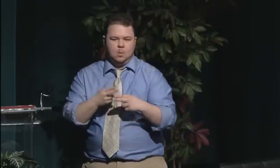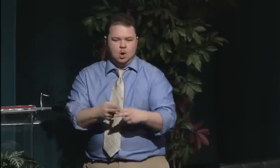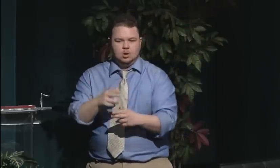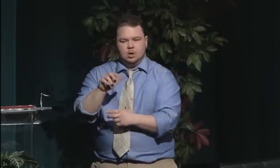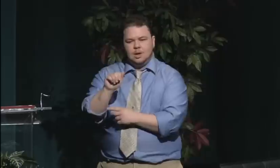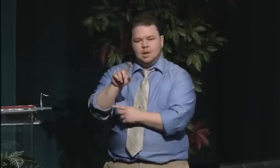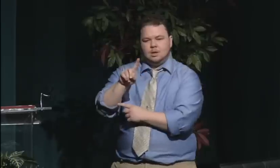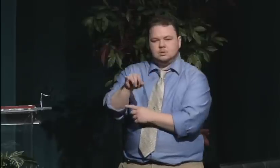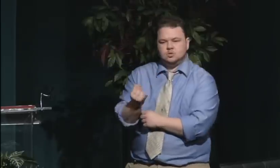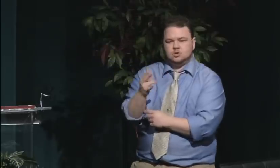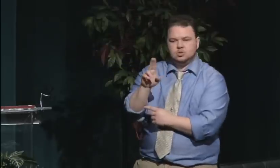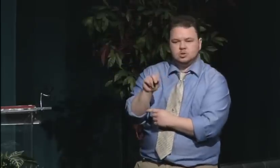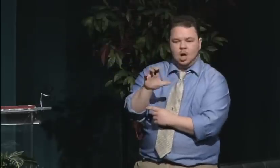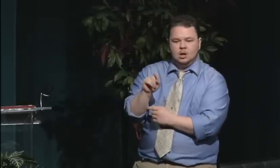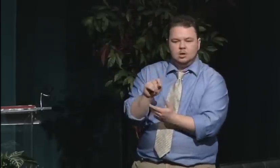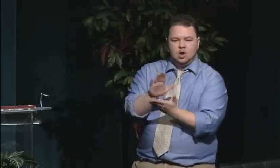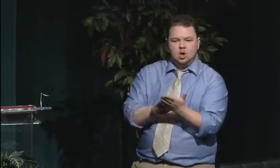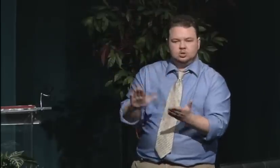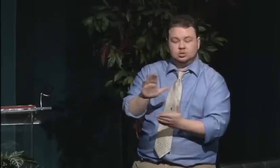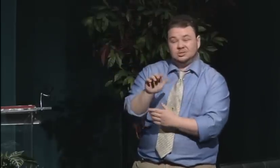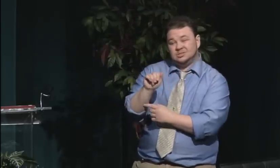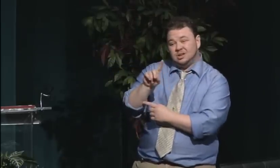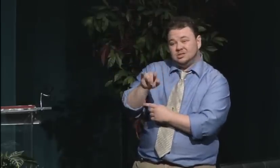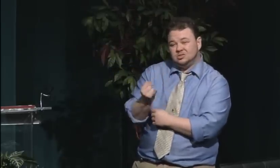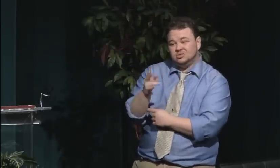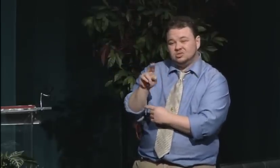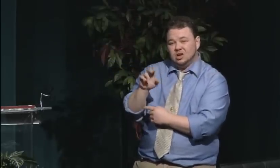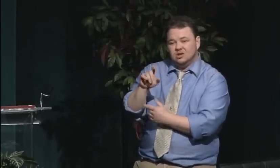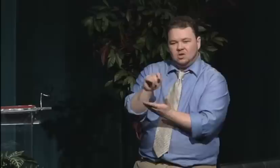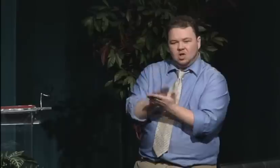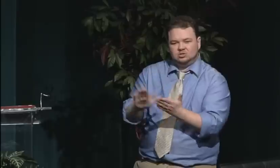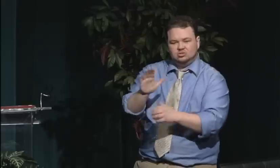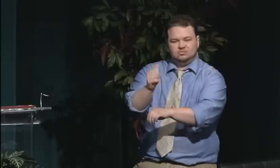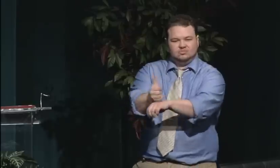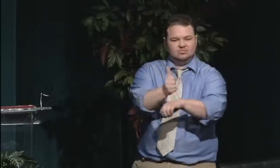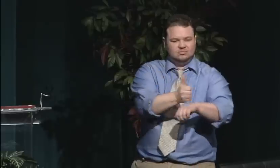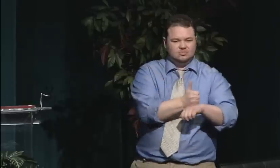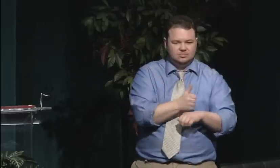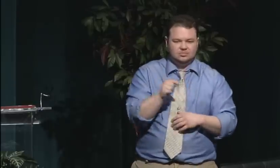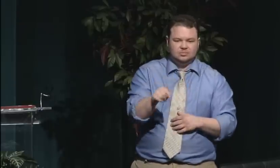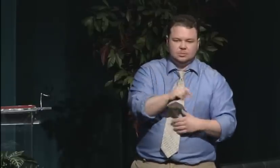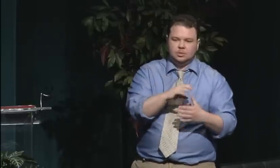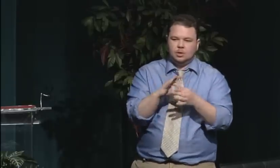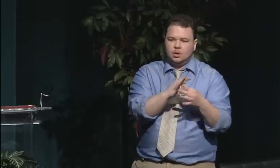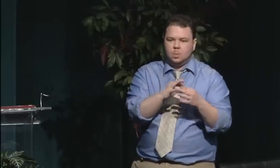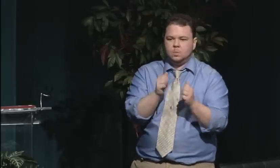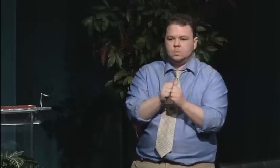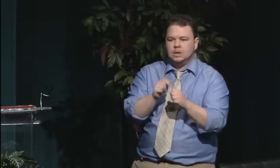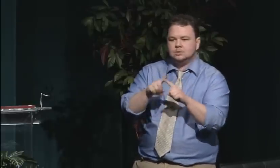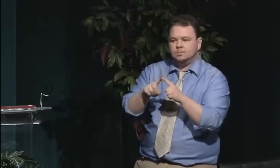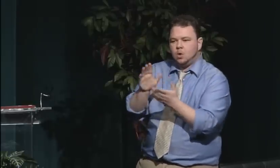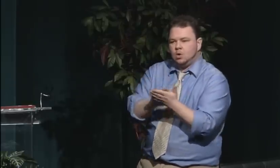or military environment, it causes social unrest, and they thought there were very traditional ways